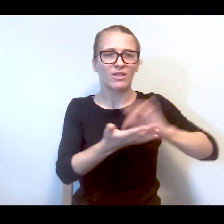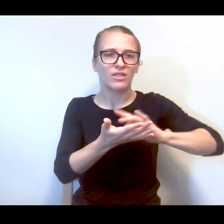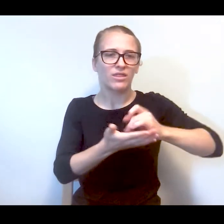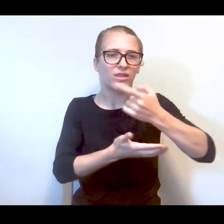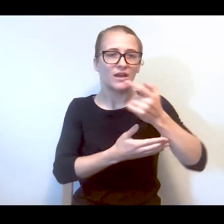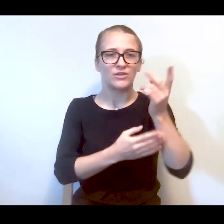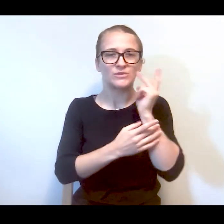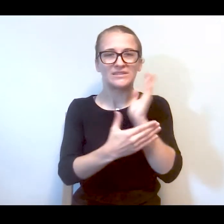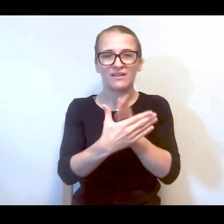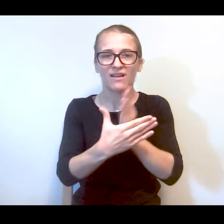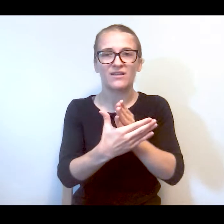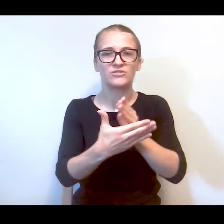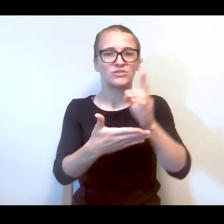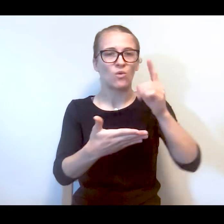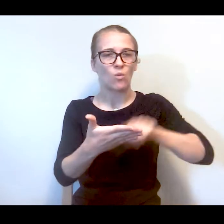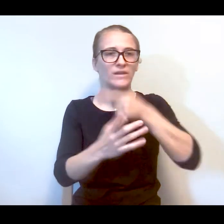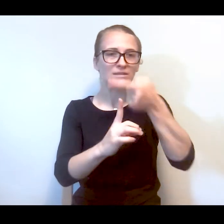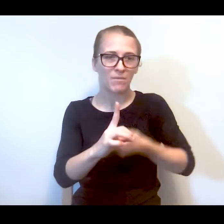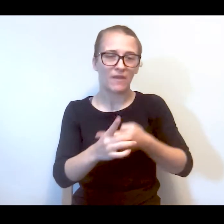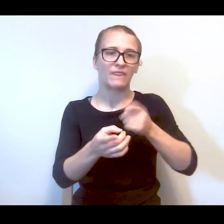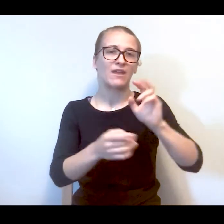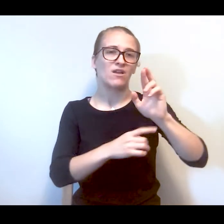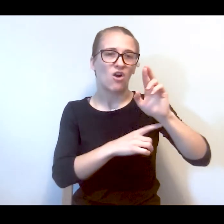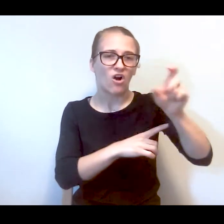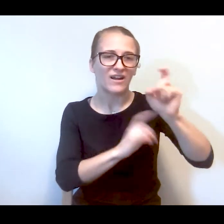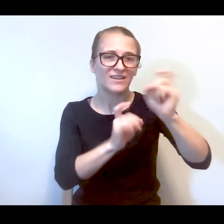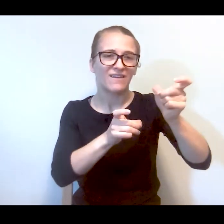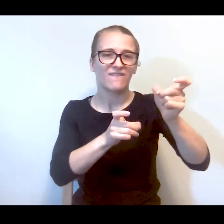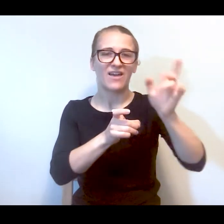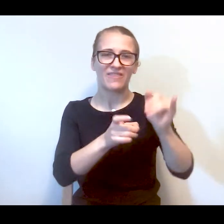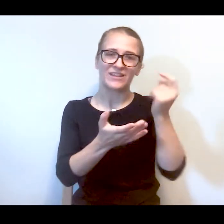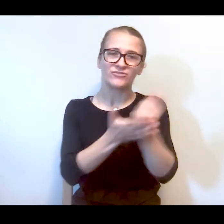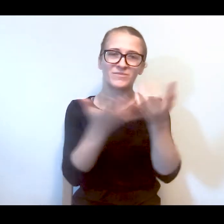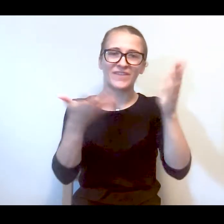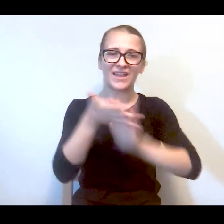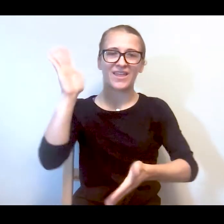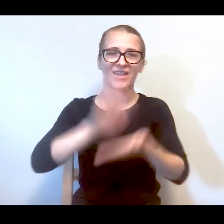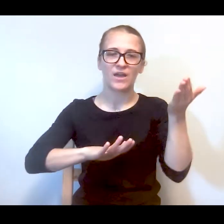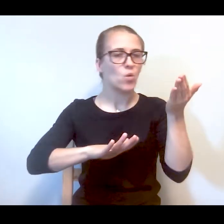You see a psychiatrist once a month, he gives you a prescription and you're good. That's not treatment